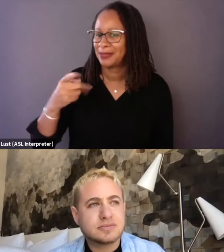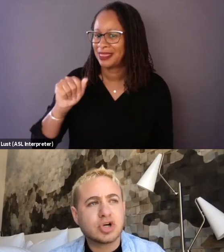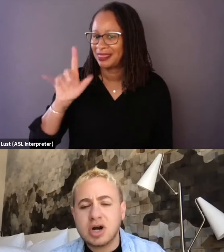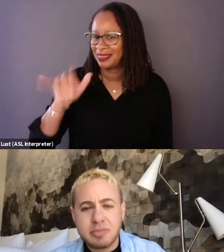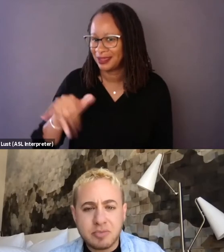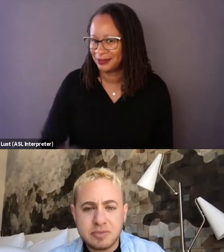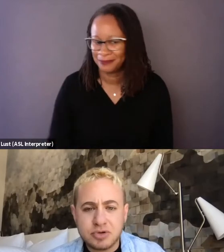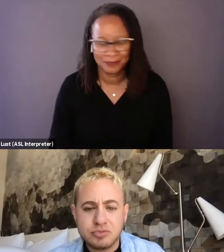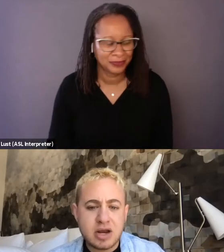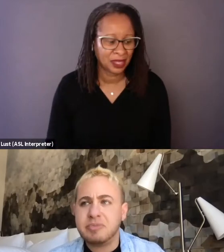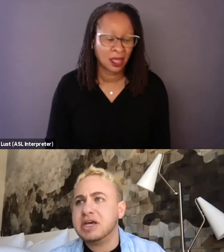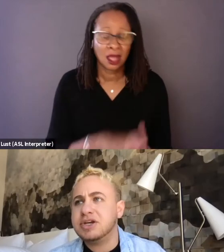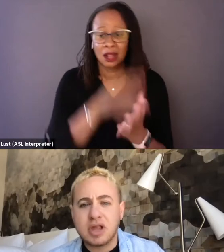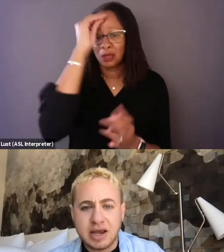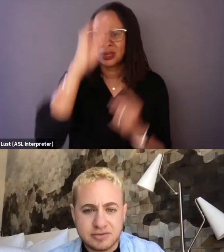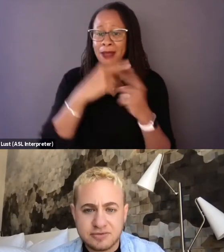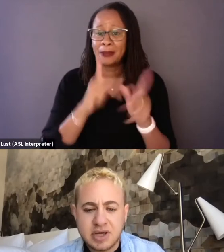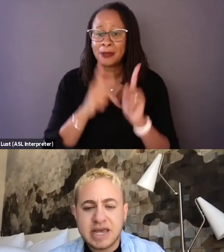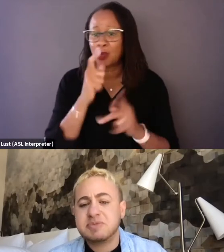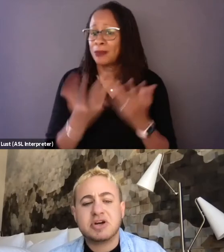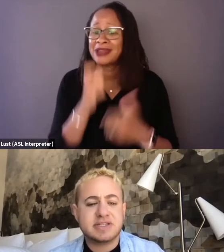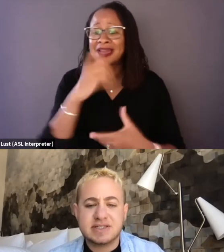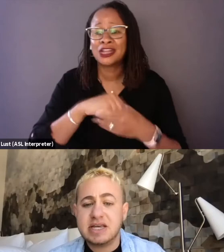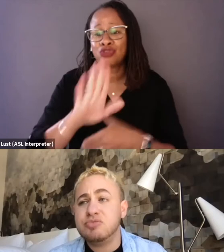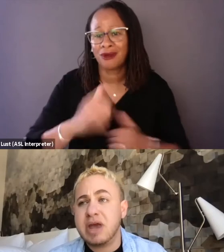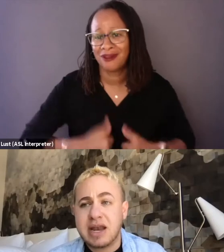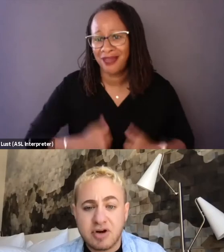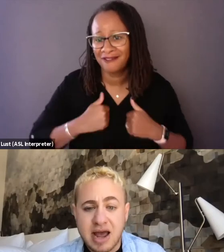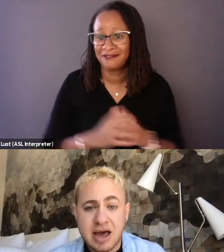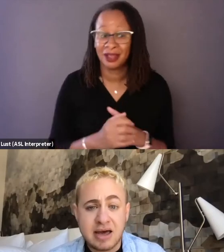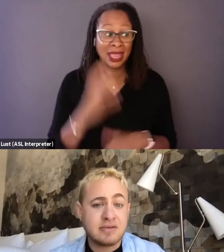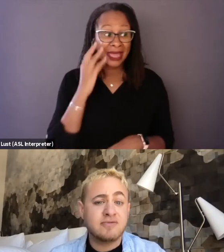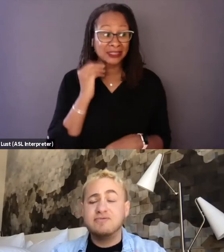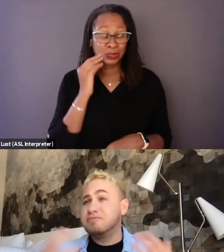Learning about people who may not be in your life, experiences that you may never had,